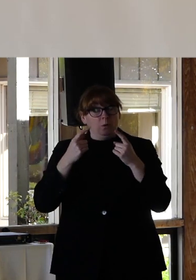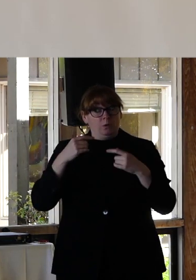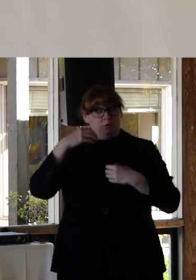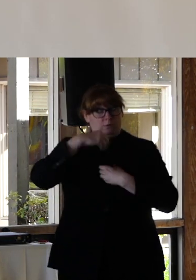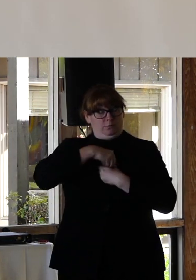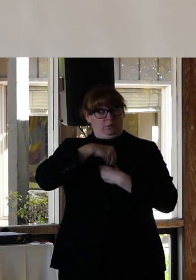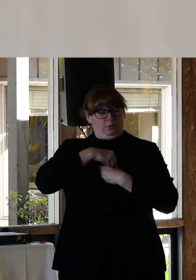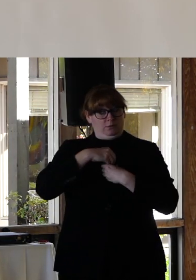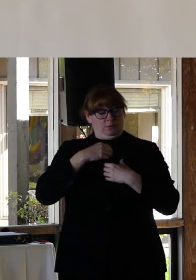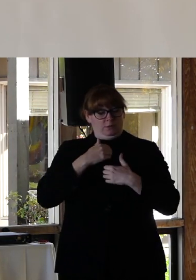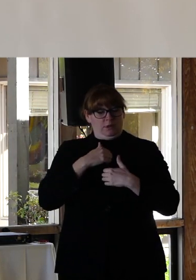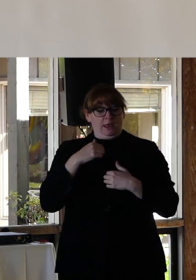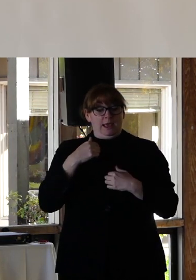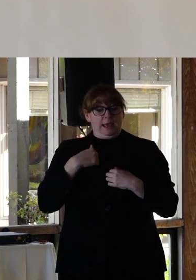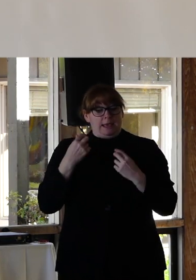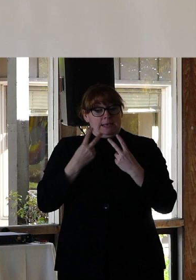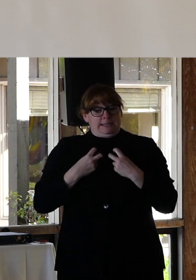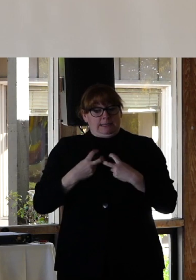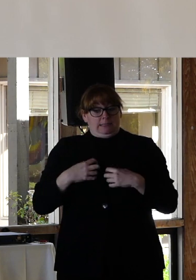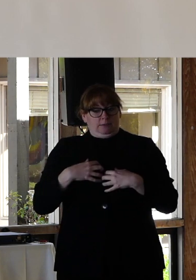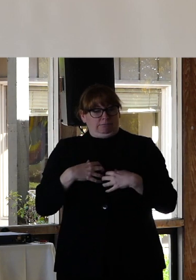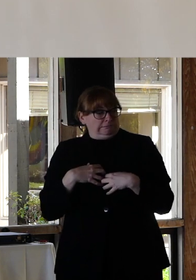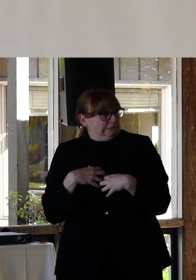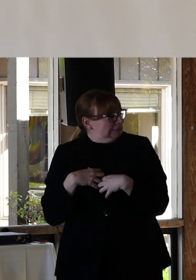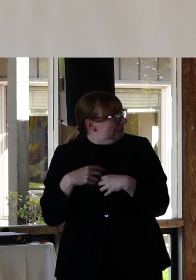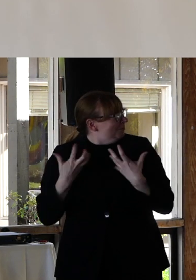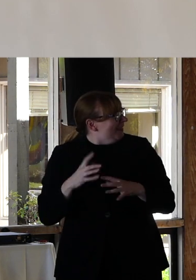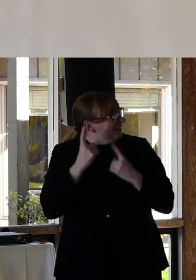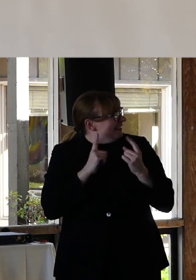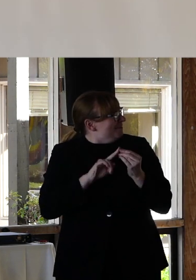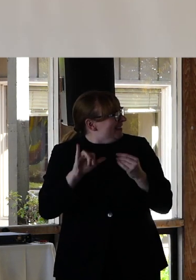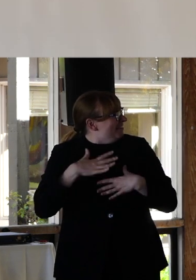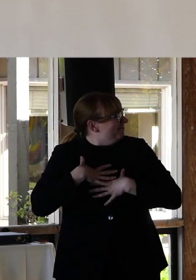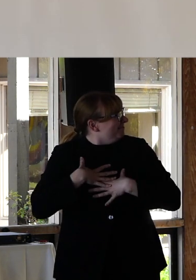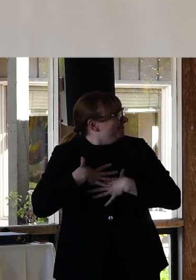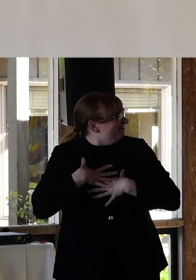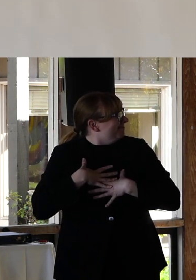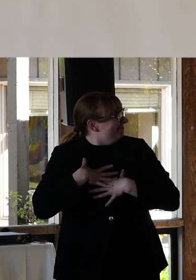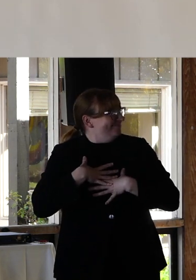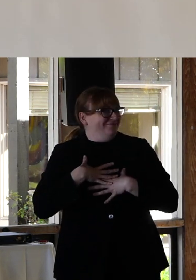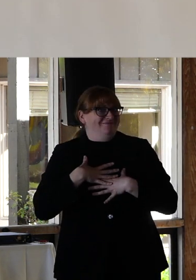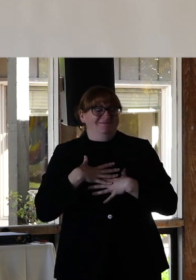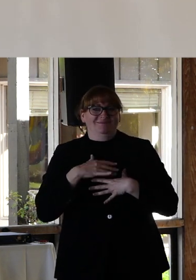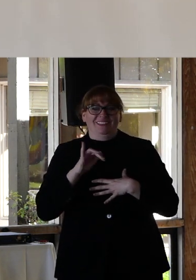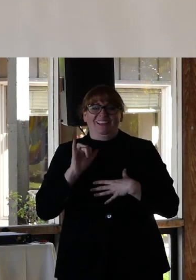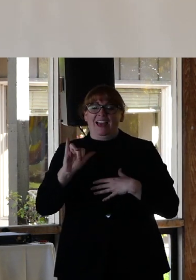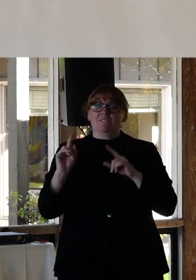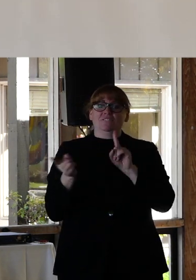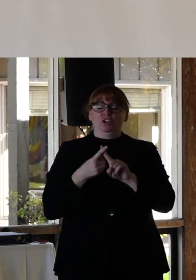that make you uncomfortable. It goes back to that that gut reaction right.